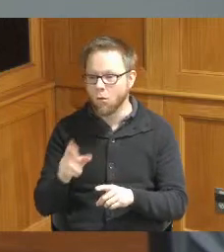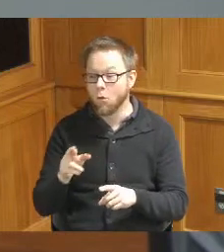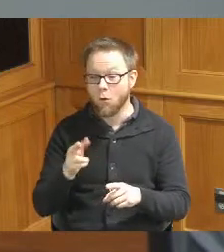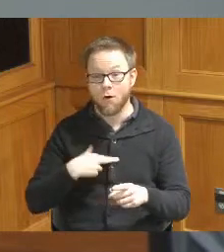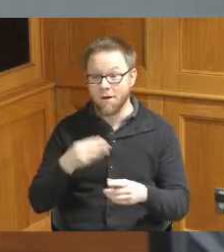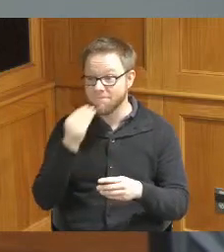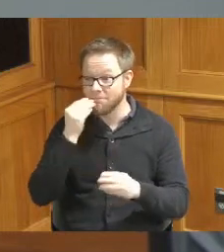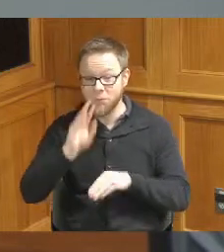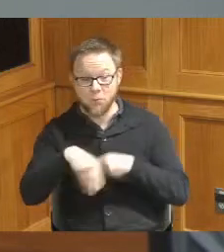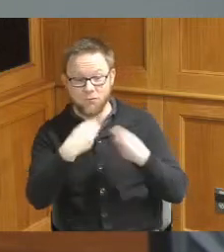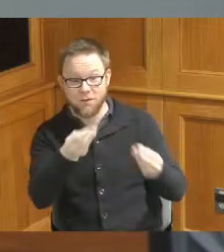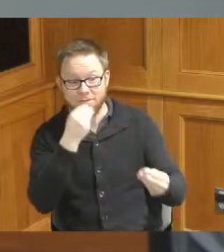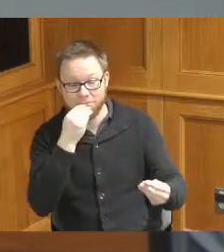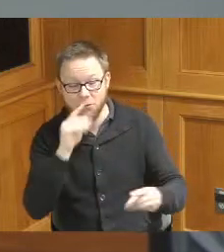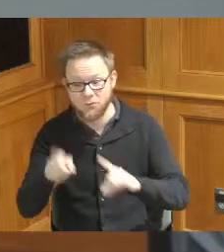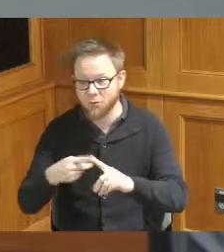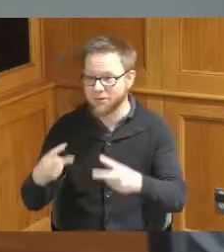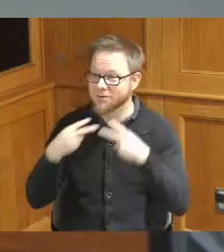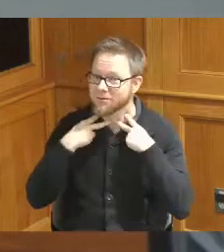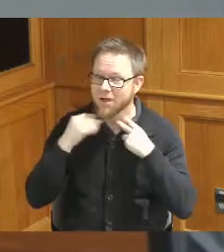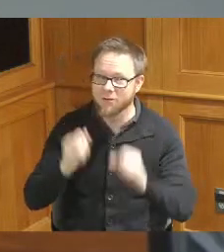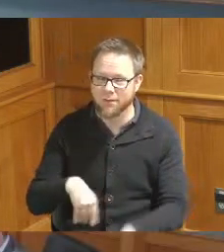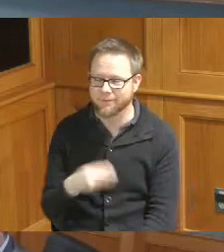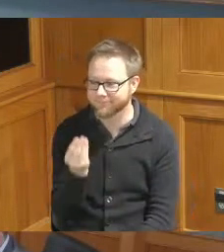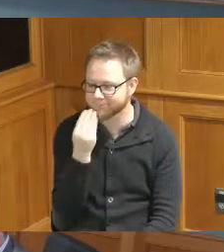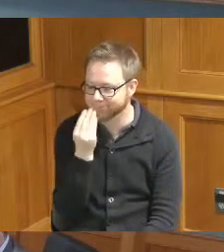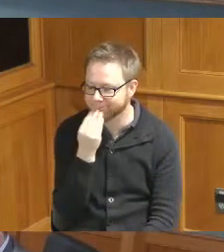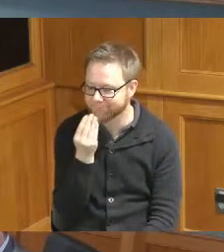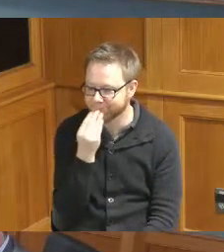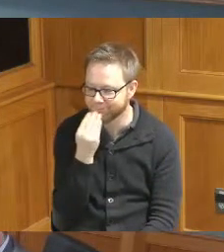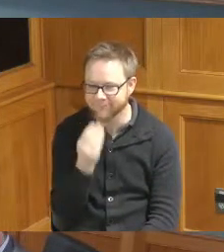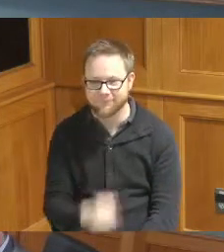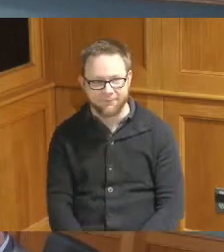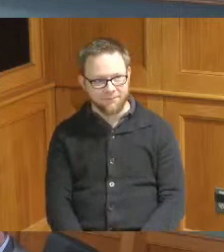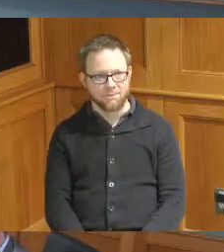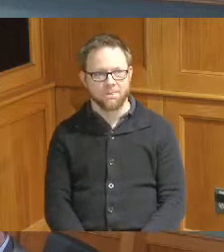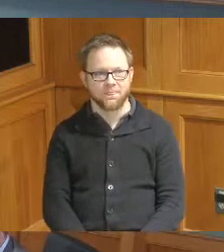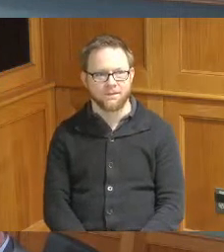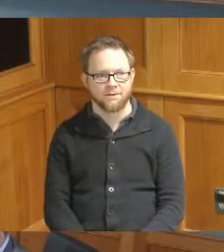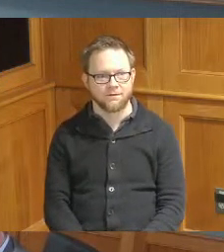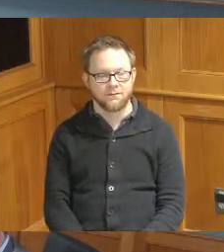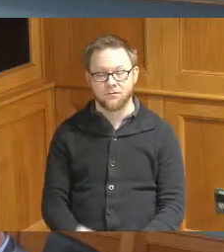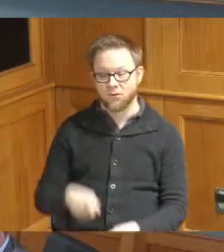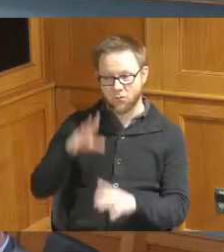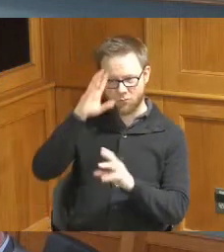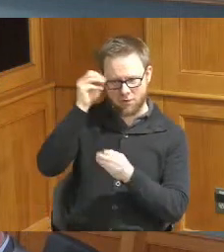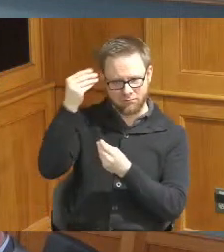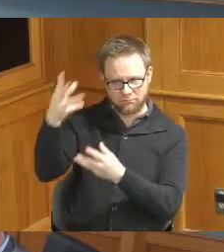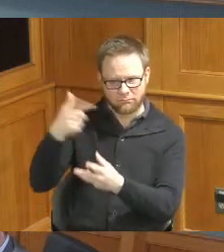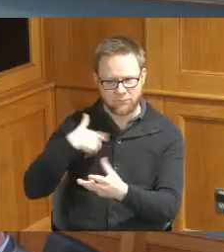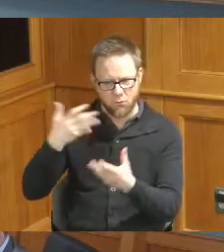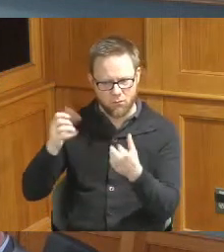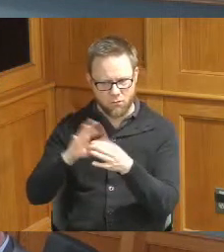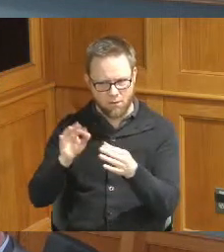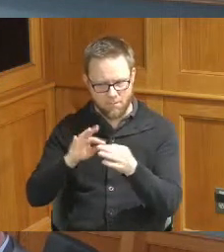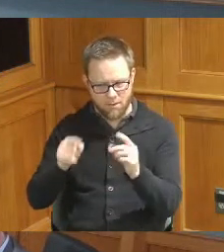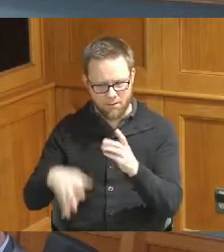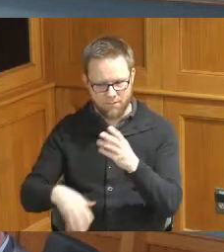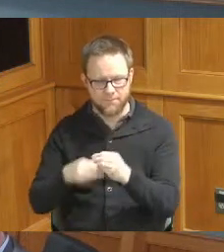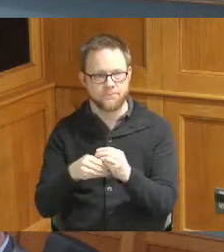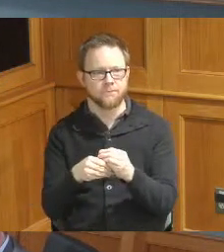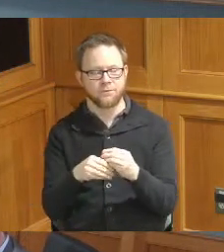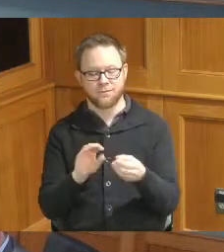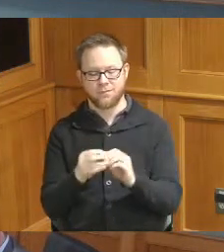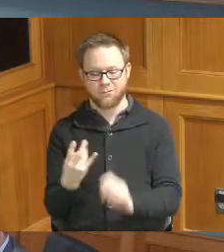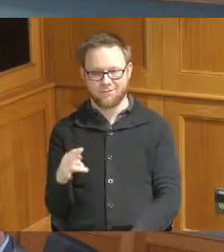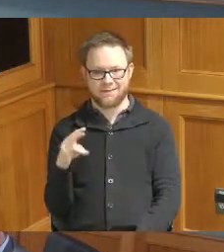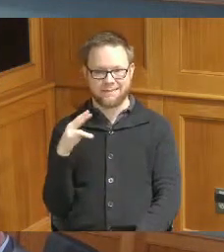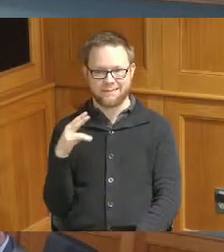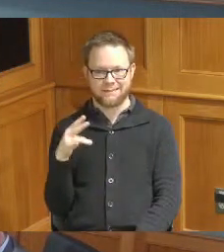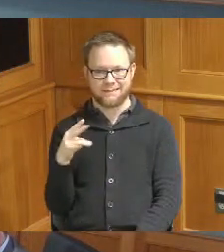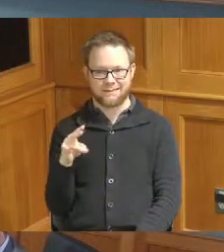you get in put a vending machine there okay just Madam President and I had one other item 17 Mayo